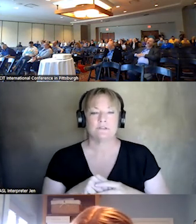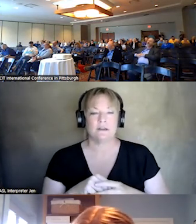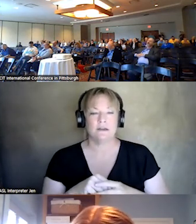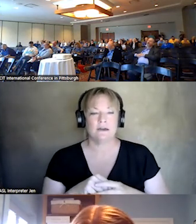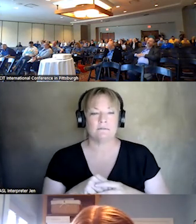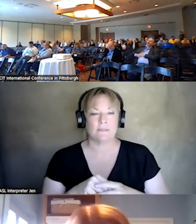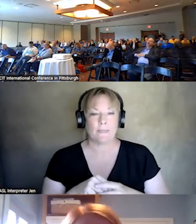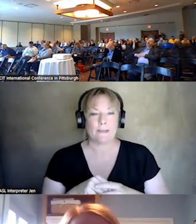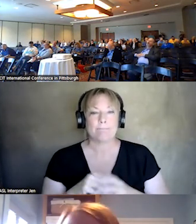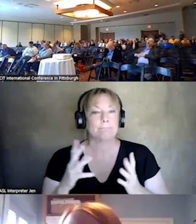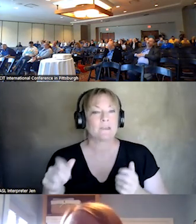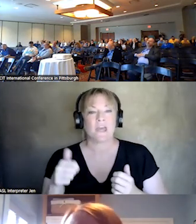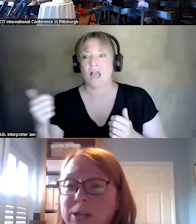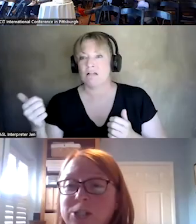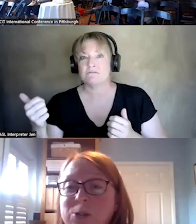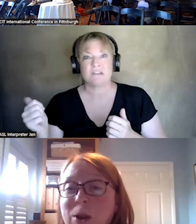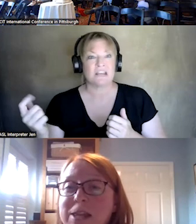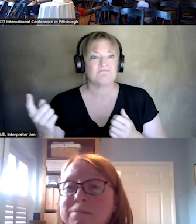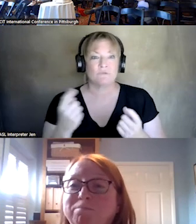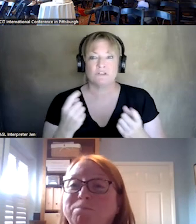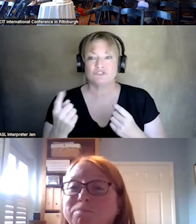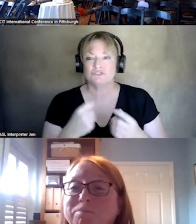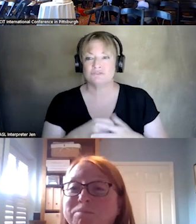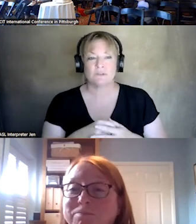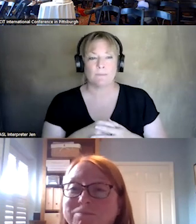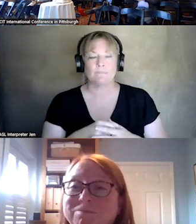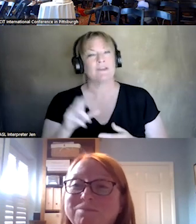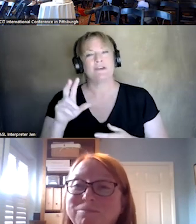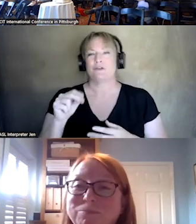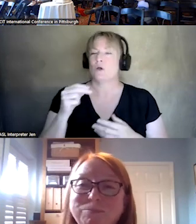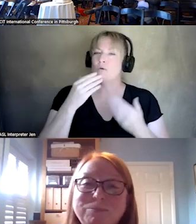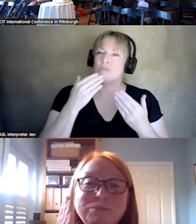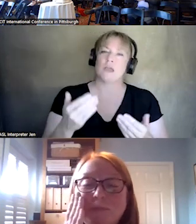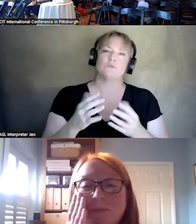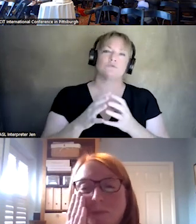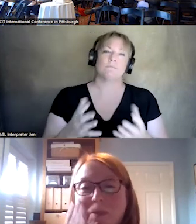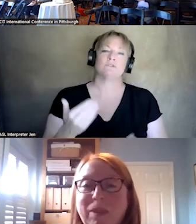ANYTHING ELSE, UNLESS ANY QUESTIONS OR ANYTHING? >> NO, THANK YOU SO MUCH. WE DO HAVE THE LINK IN